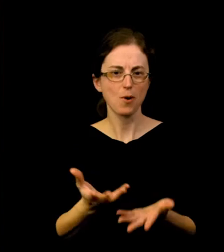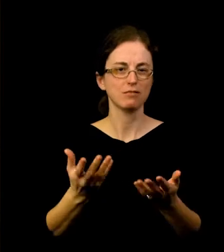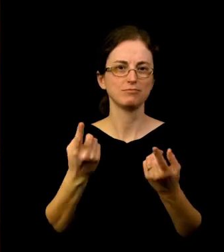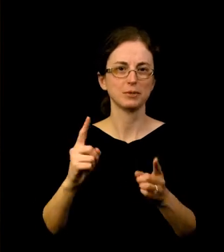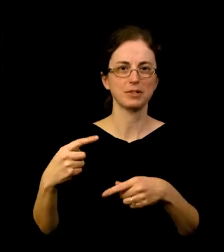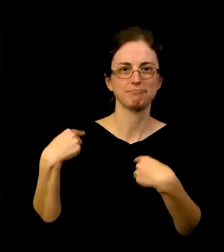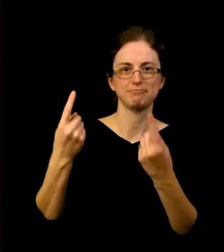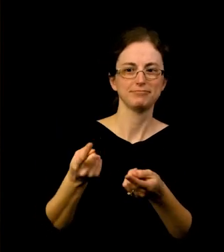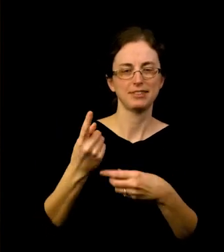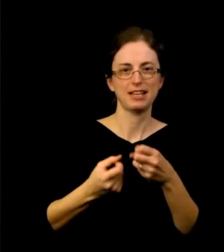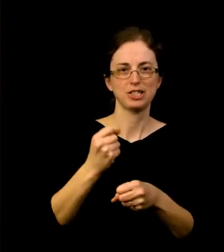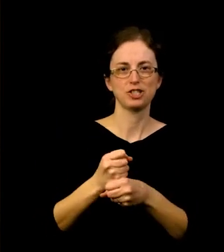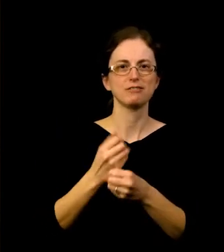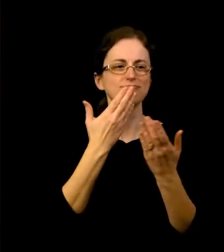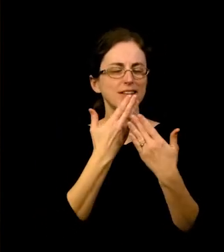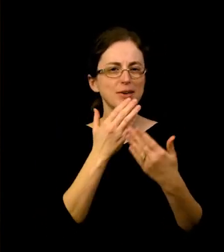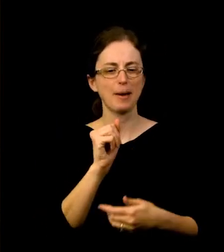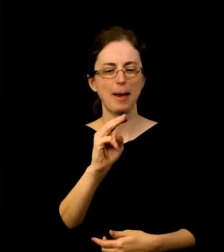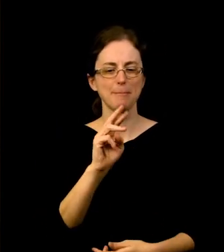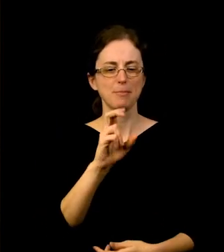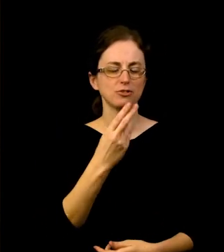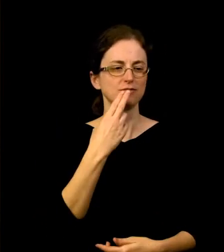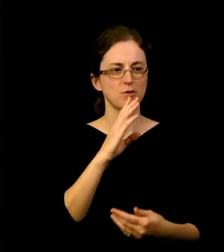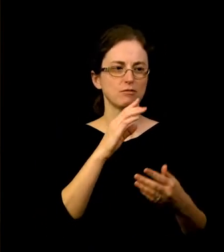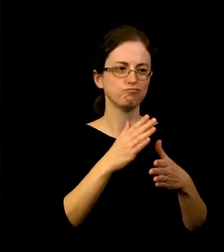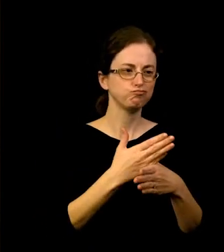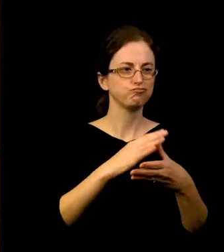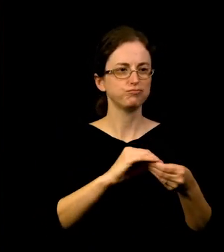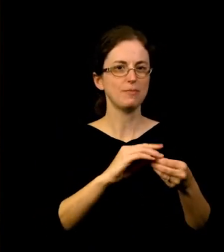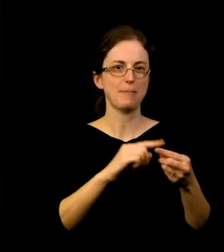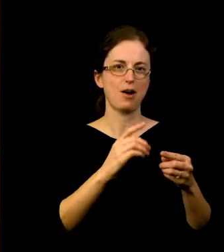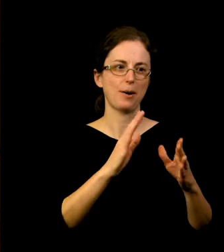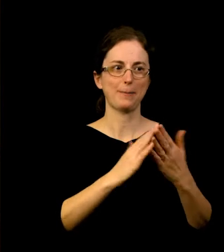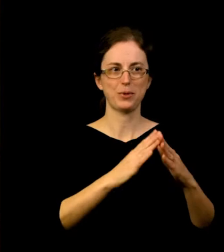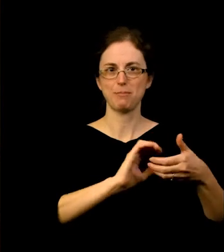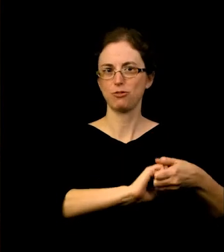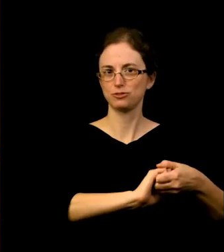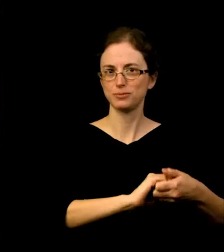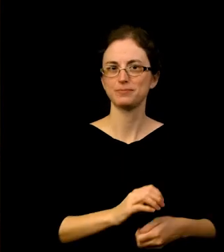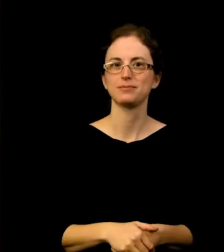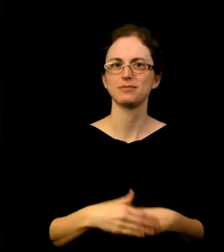great information about our community partnership. And wow, after hearing from my amazing colleagues